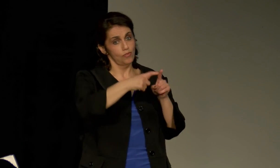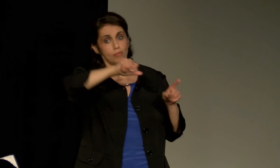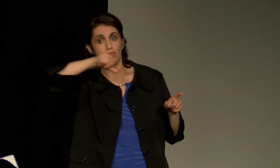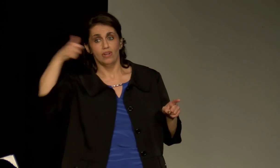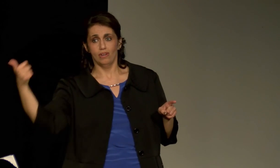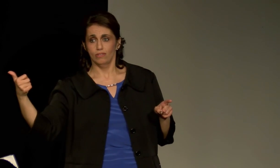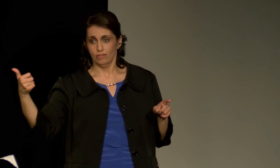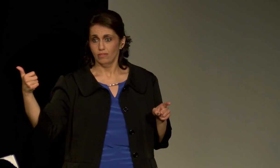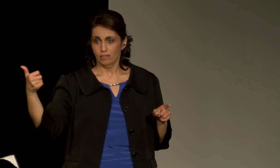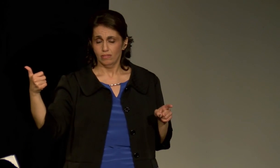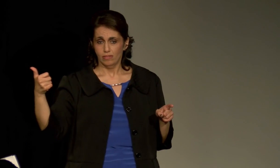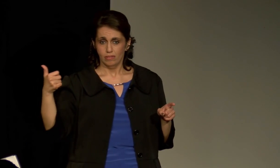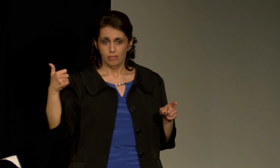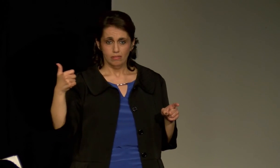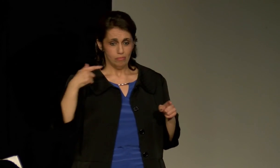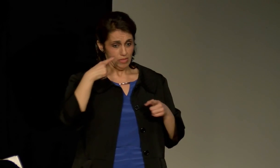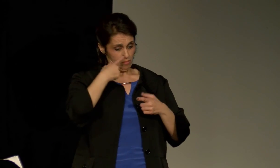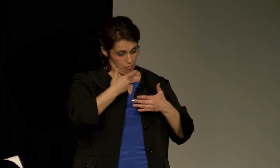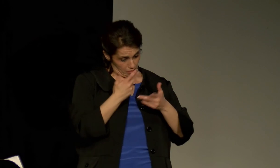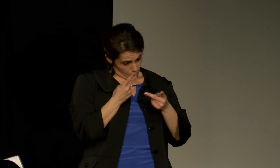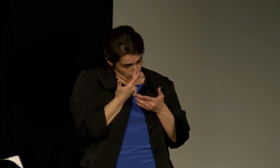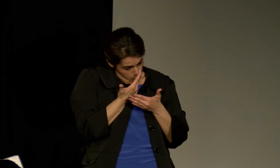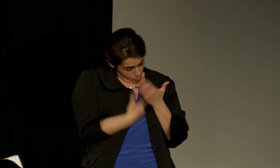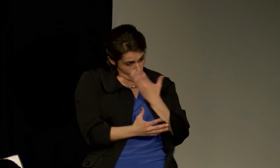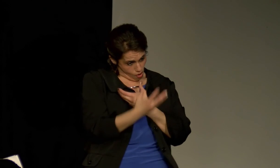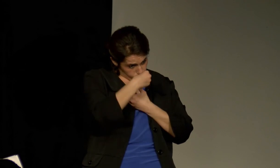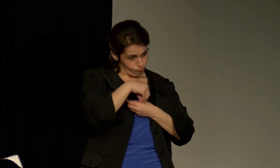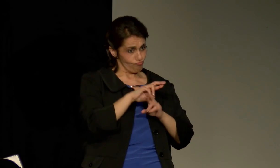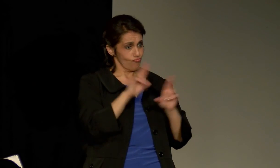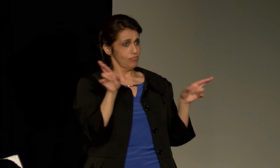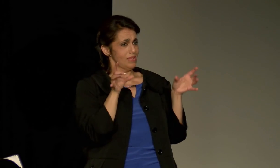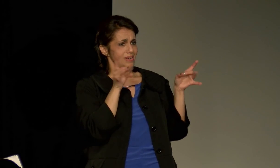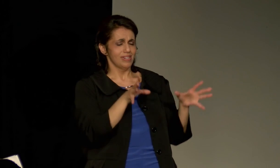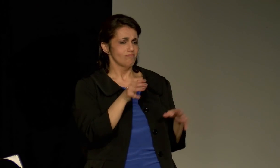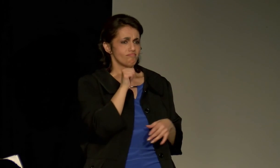People learn how to hate from other people.